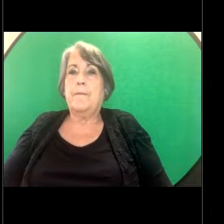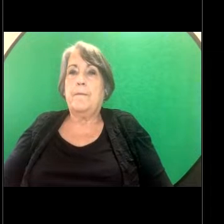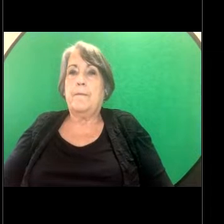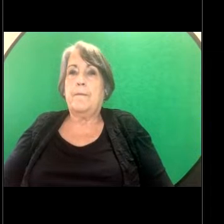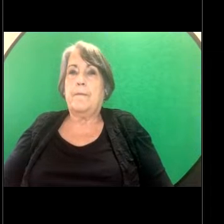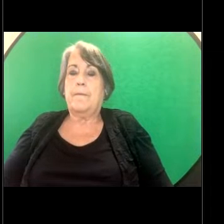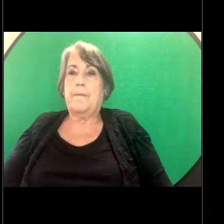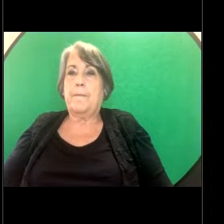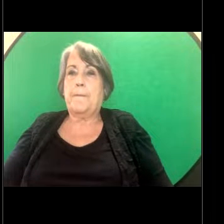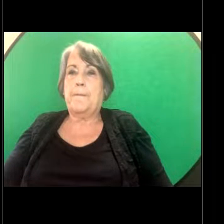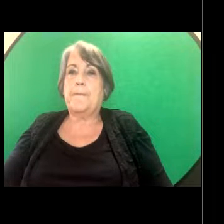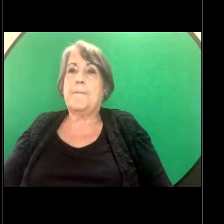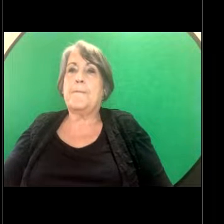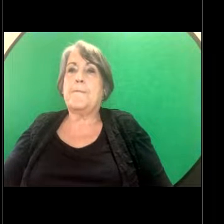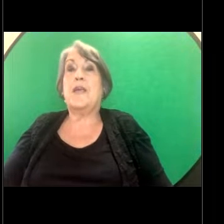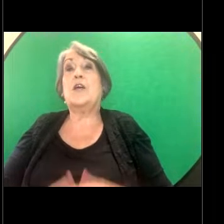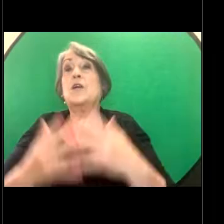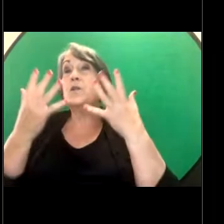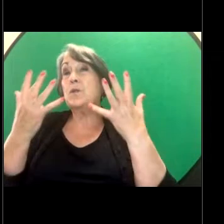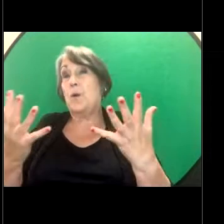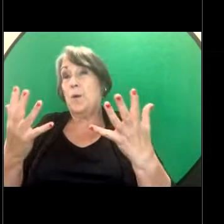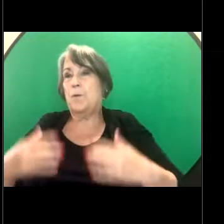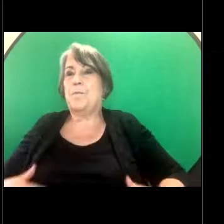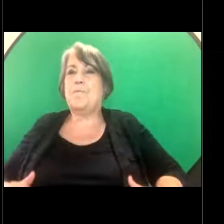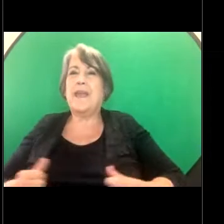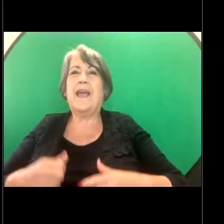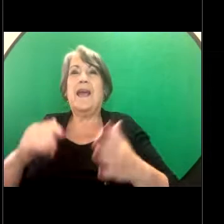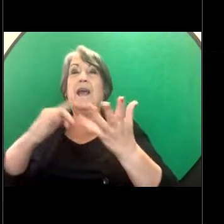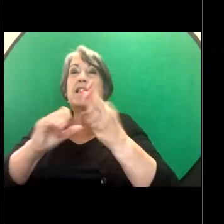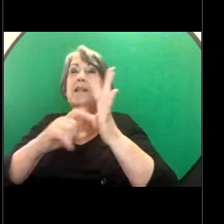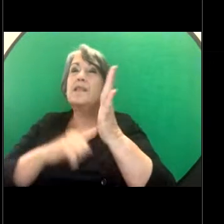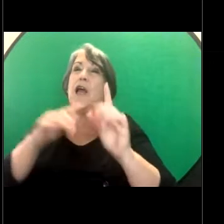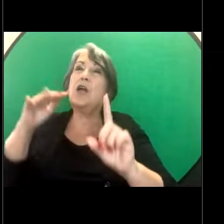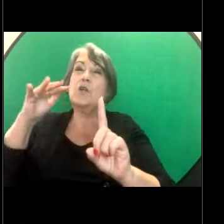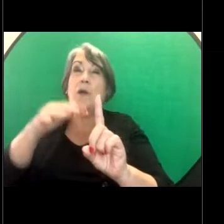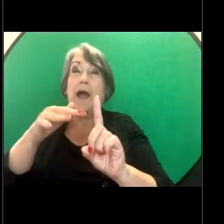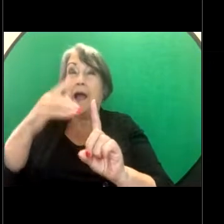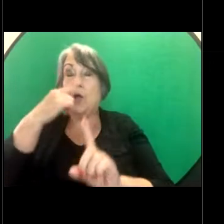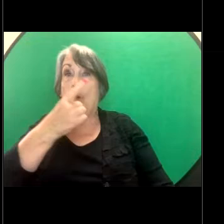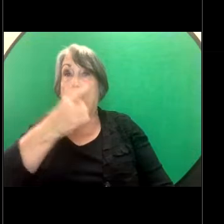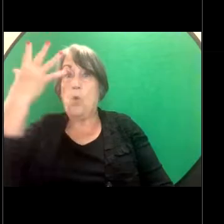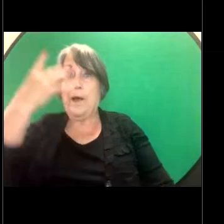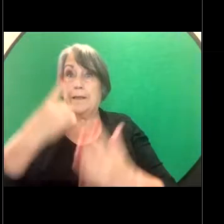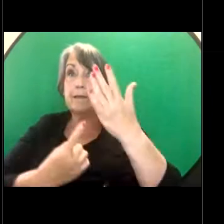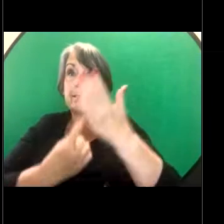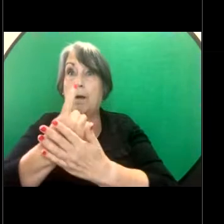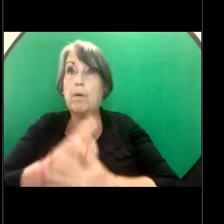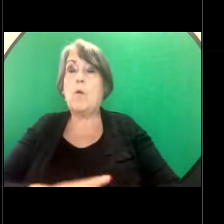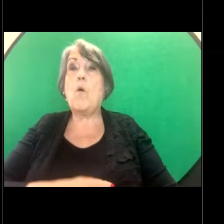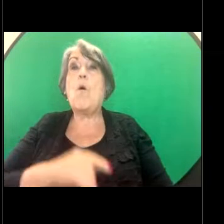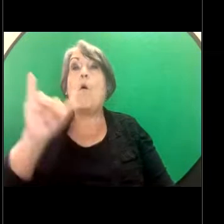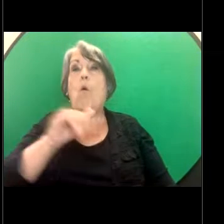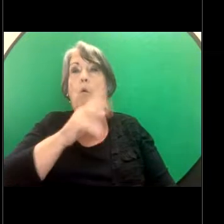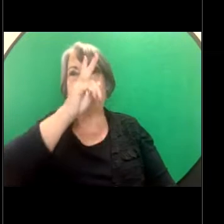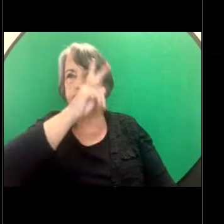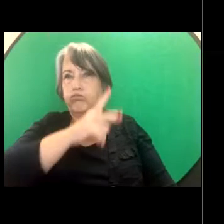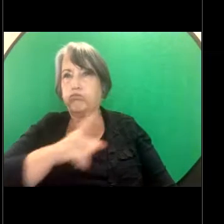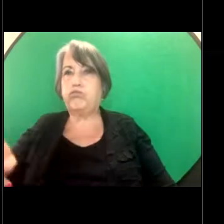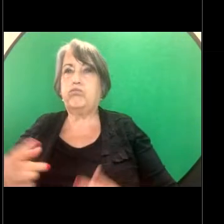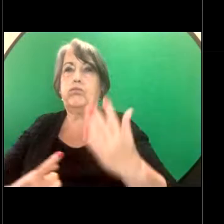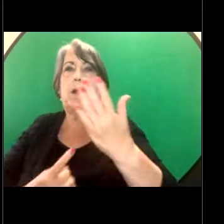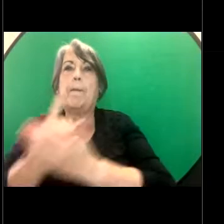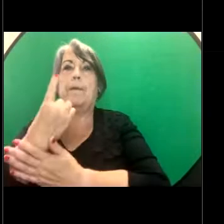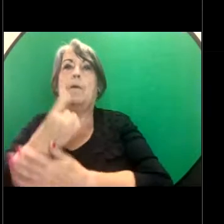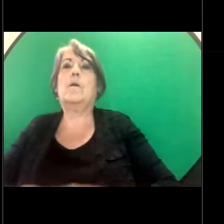So sexual harassment can be a single incident or it can happen more than once or be something that